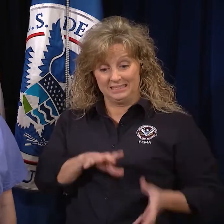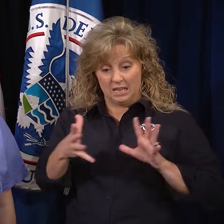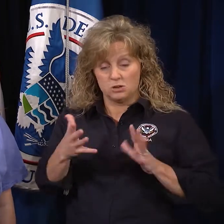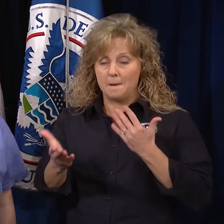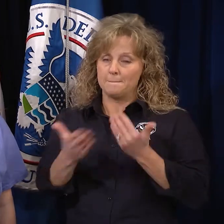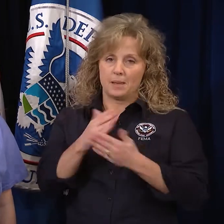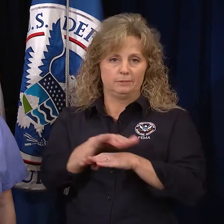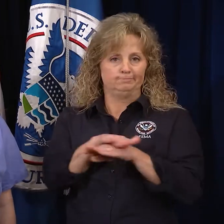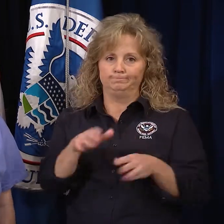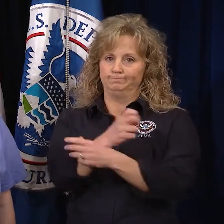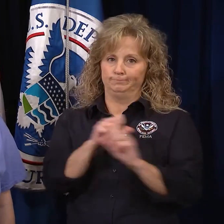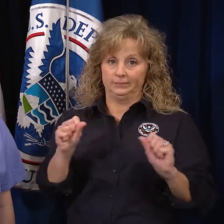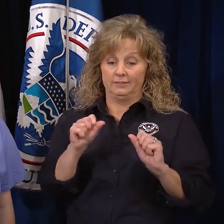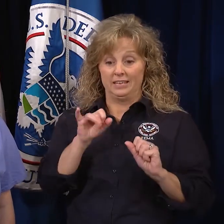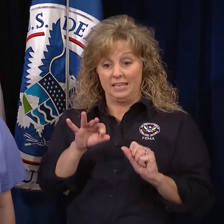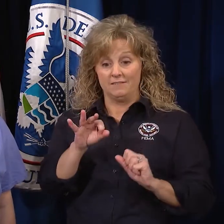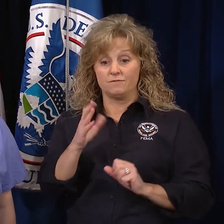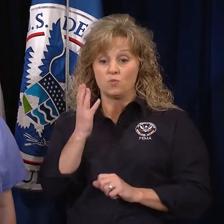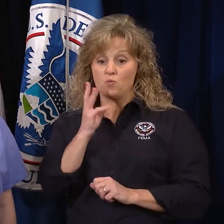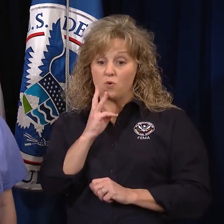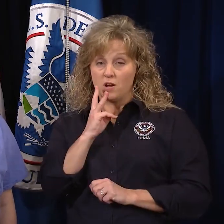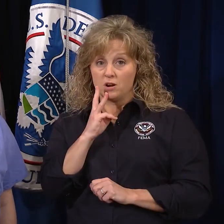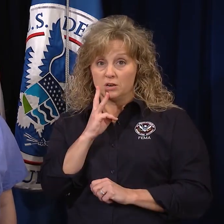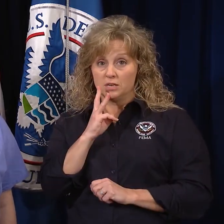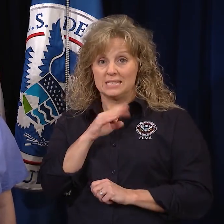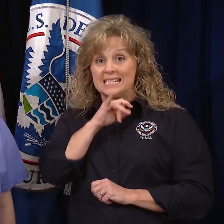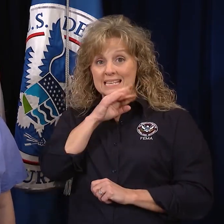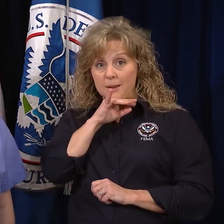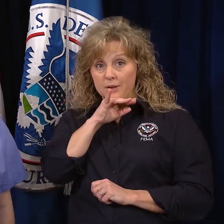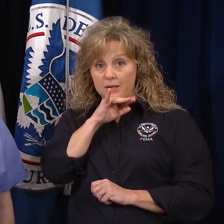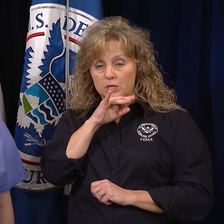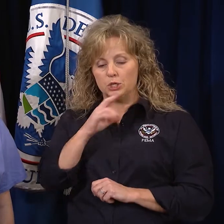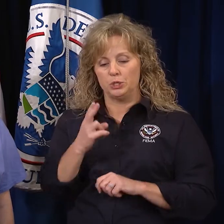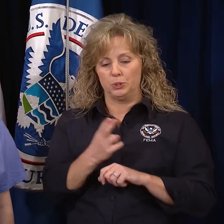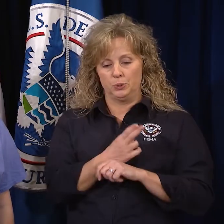If your water is contaminated, use bottled water, if possible.